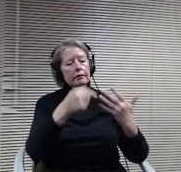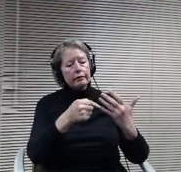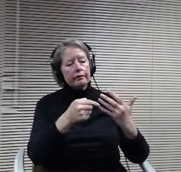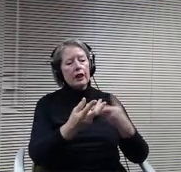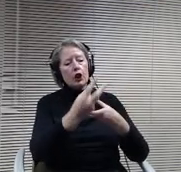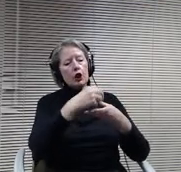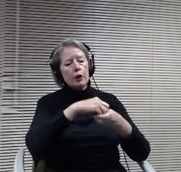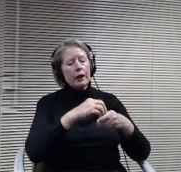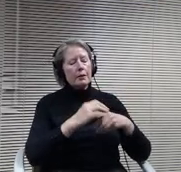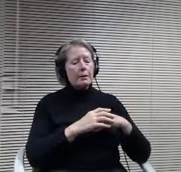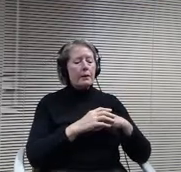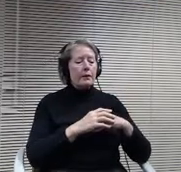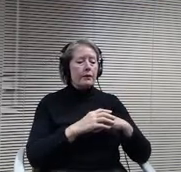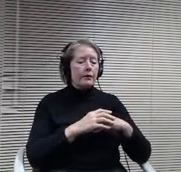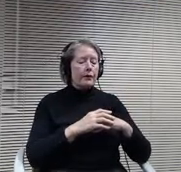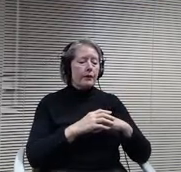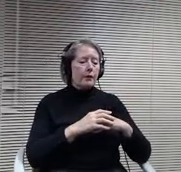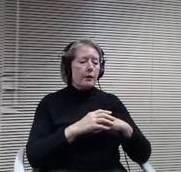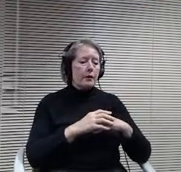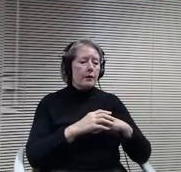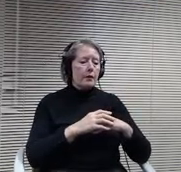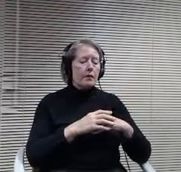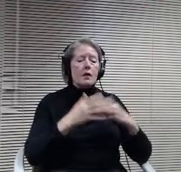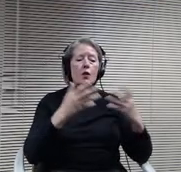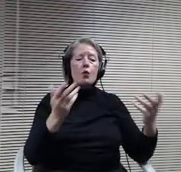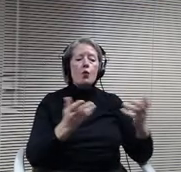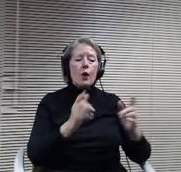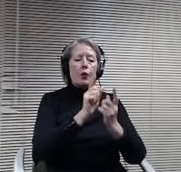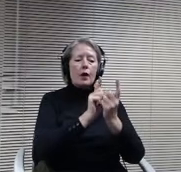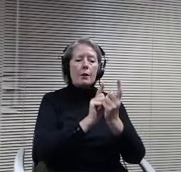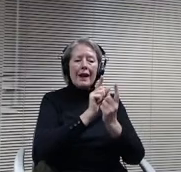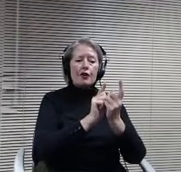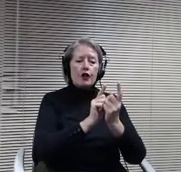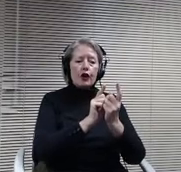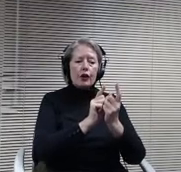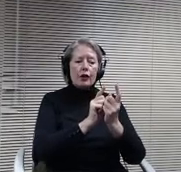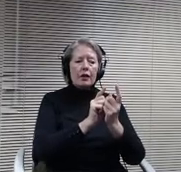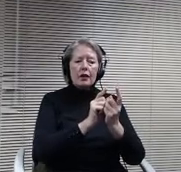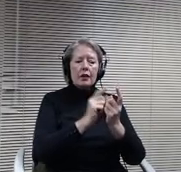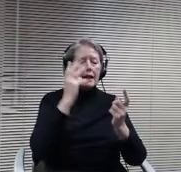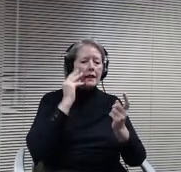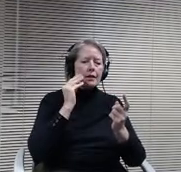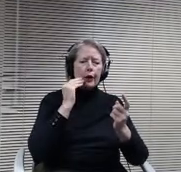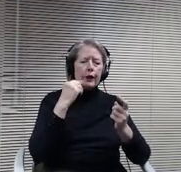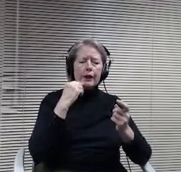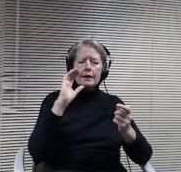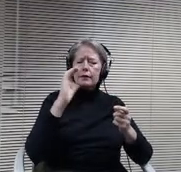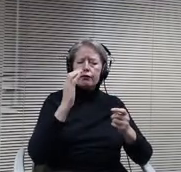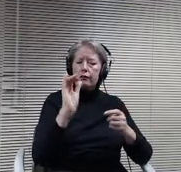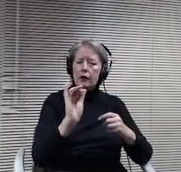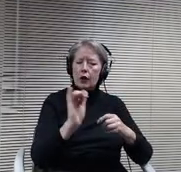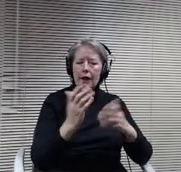is what will the what? Will that mentor experience look like? So students will have that Mentor opportunity a second semester.